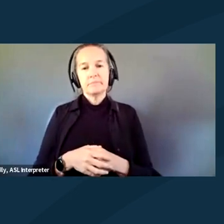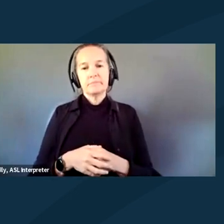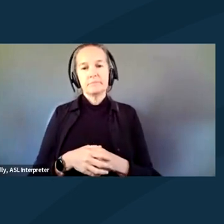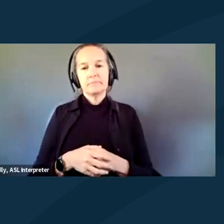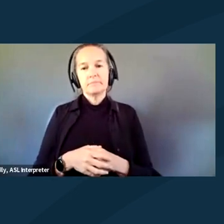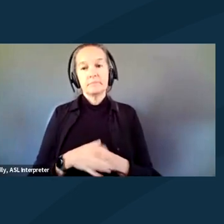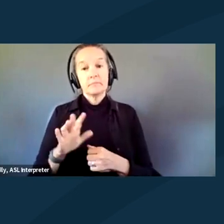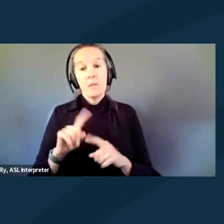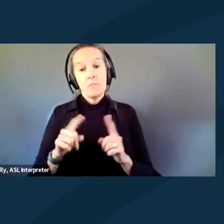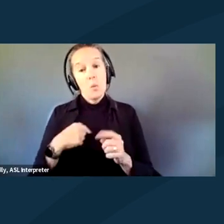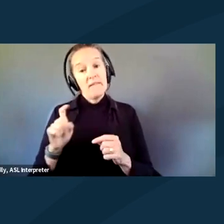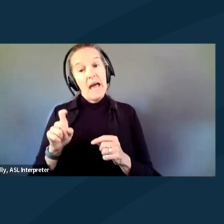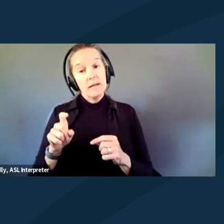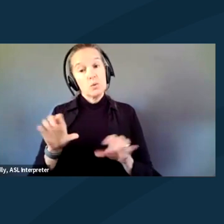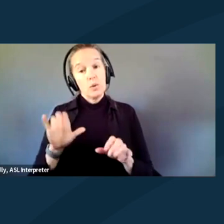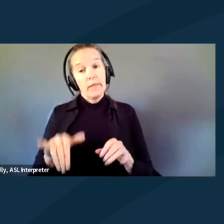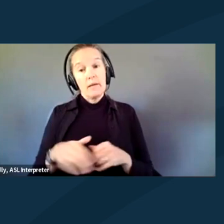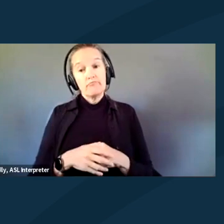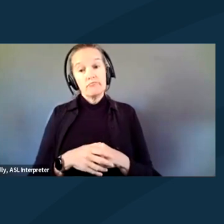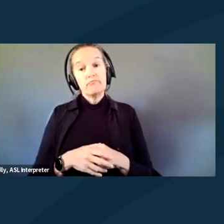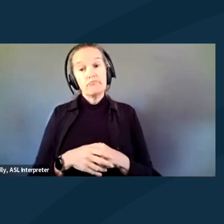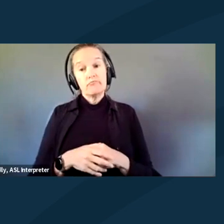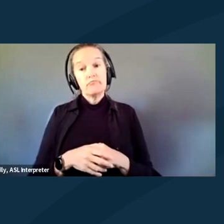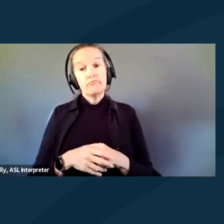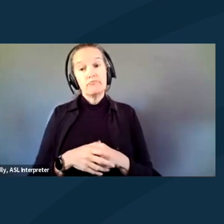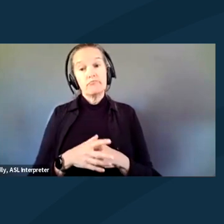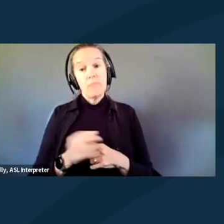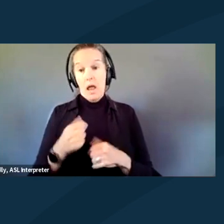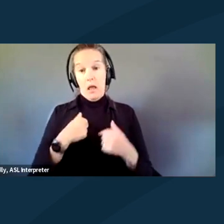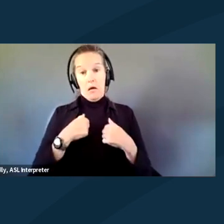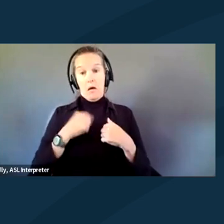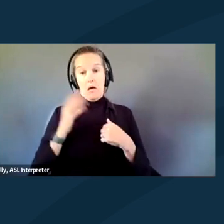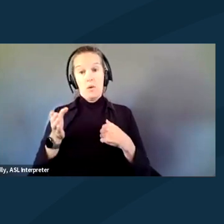But we've had to do that. We've done and I will. When I go to jail,